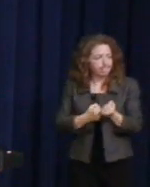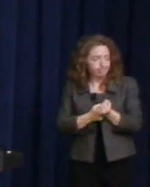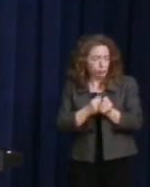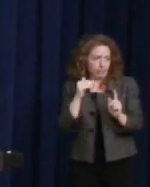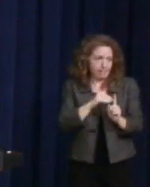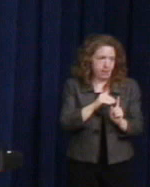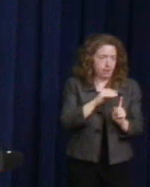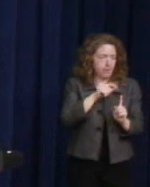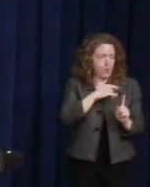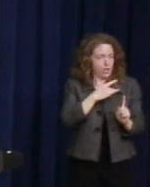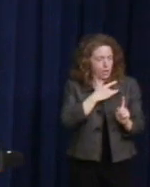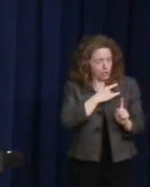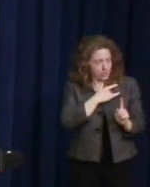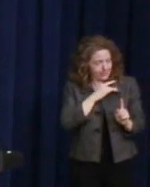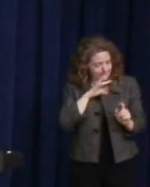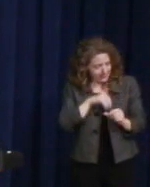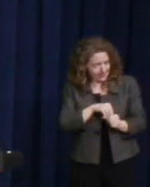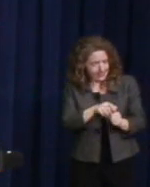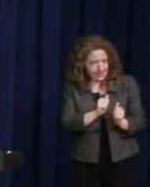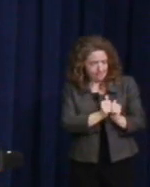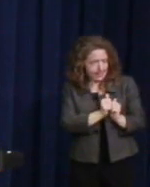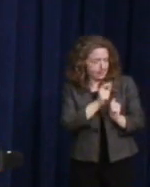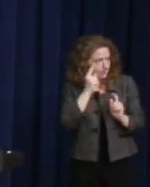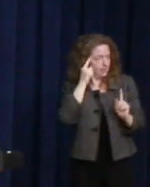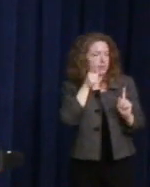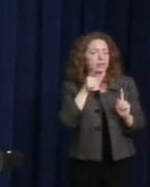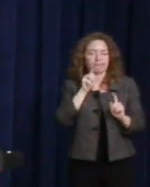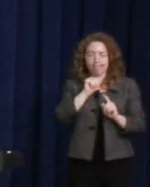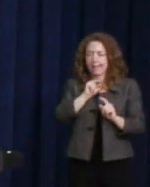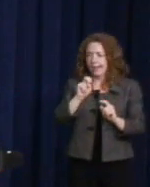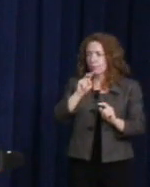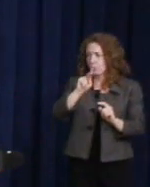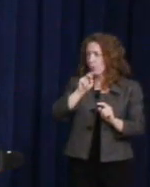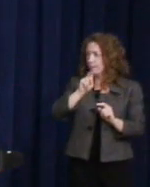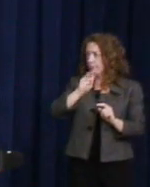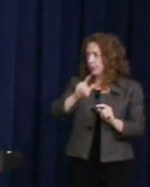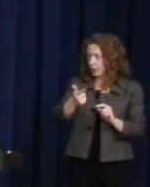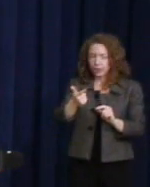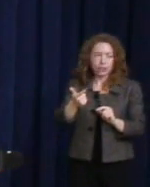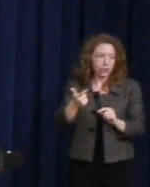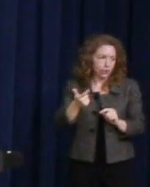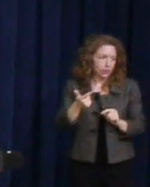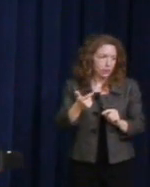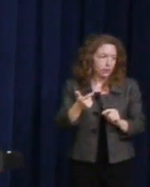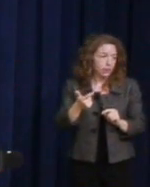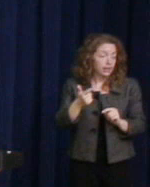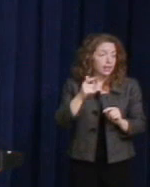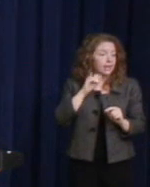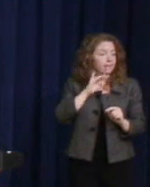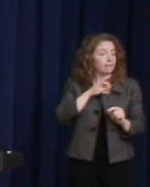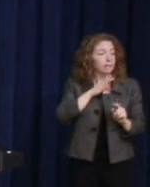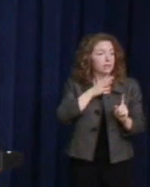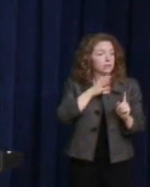If there was someone that my uncle believed was a soul-mate of his in friendship